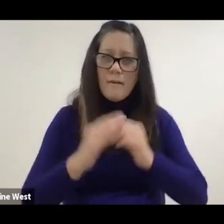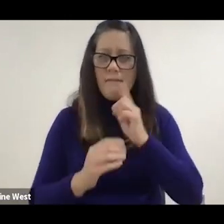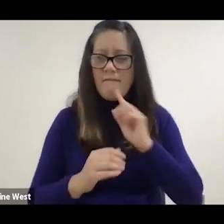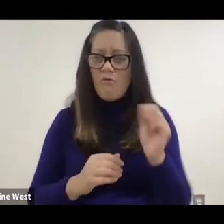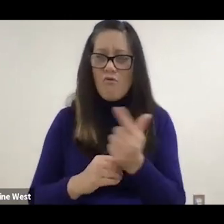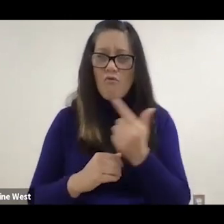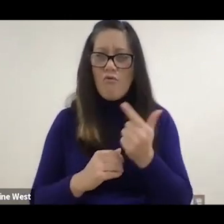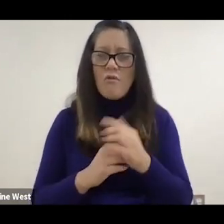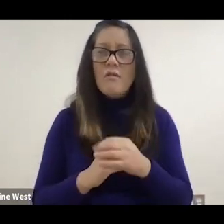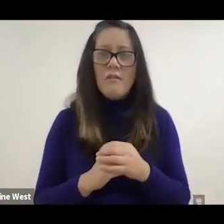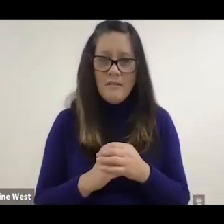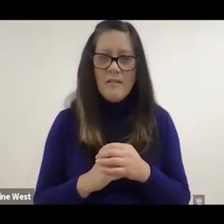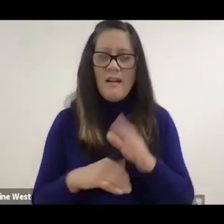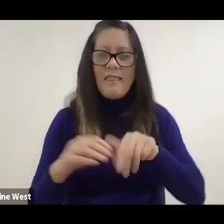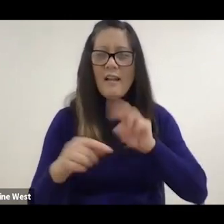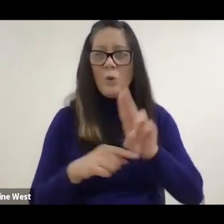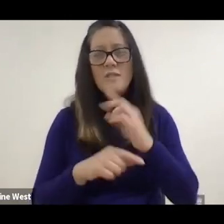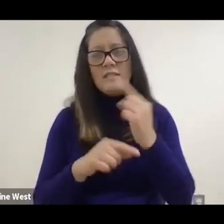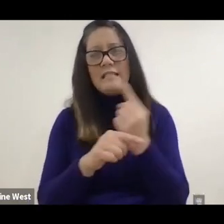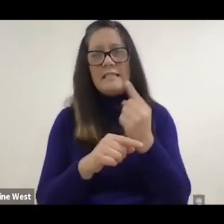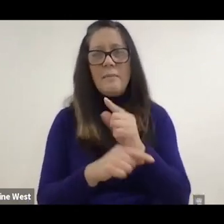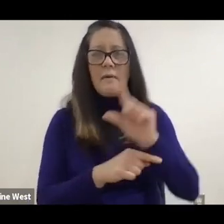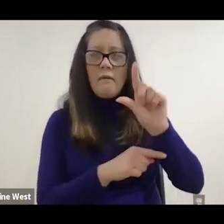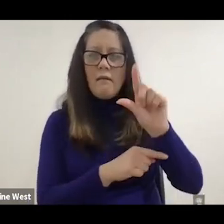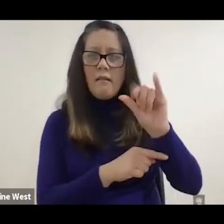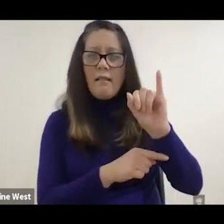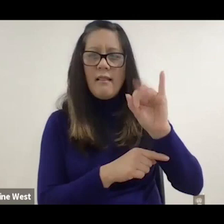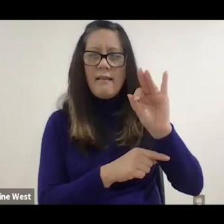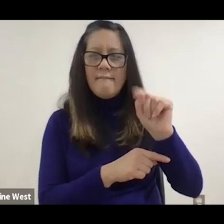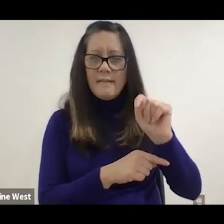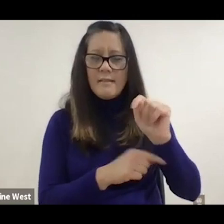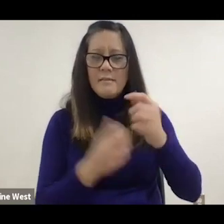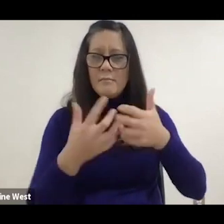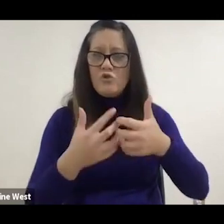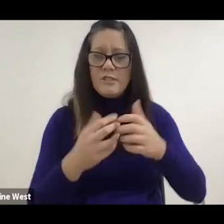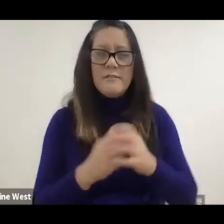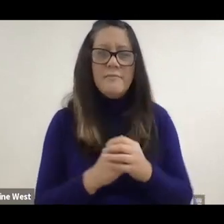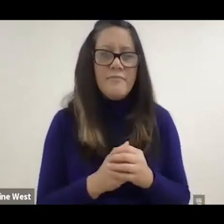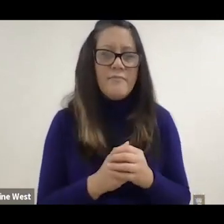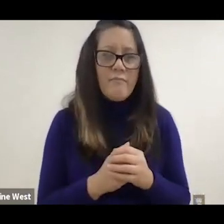than using the sort of standard lift device and the nice thing about it it mounts to